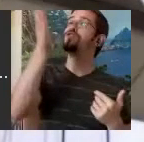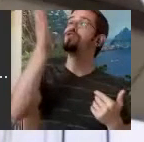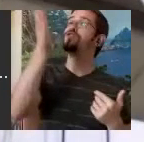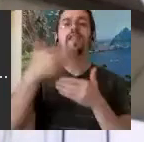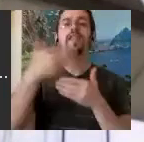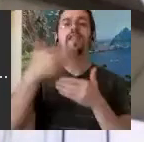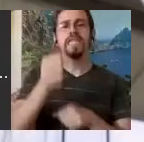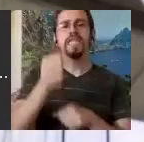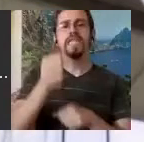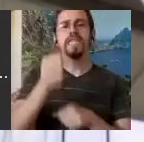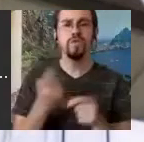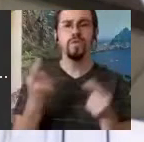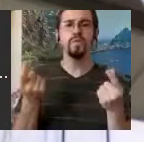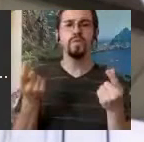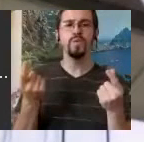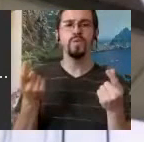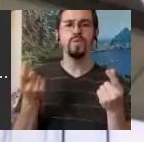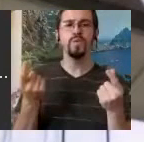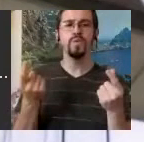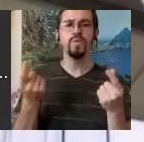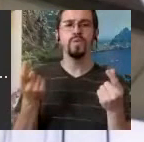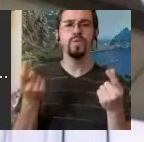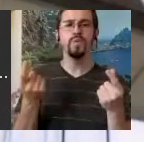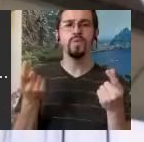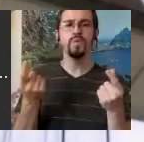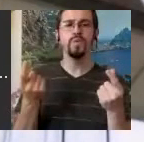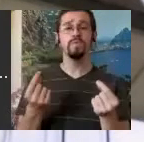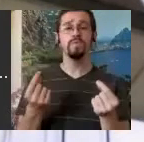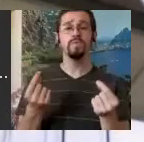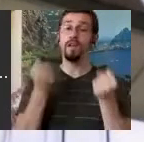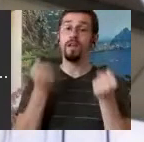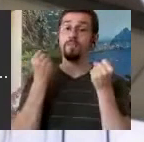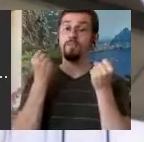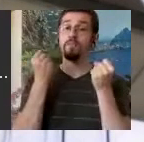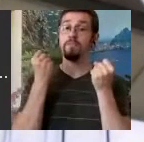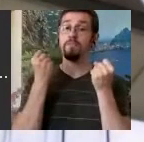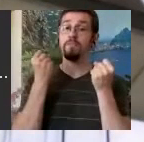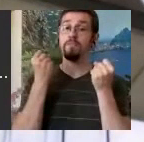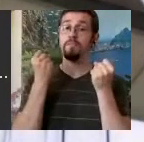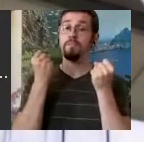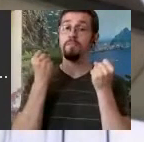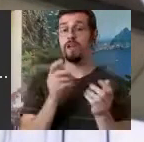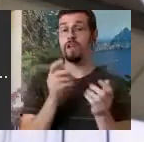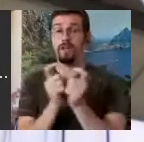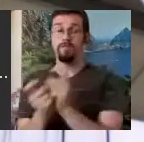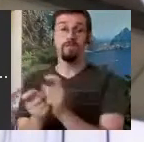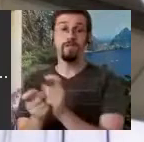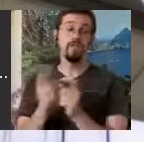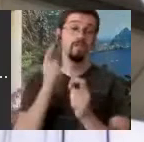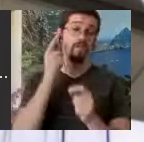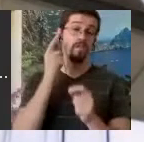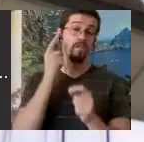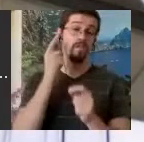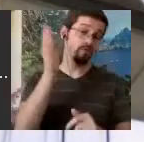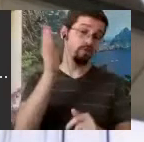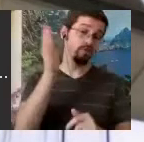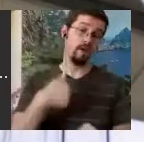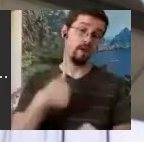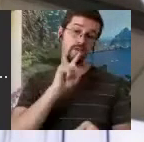evolutionary changes in the future I'm sure but generally we're pretty standardized in many ways and there are more and more